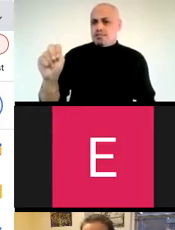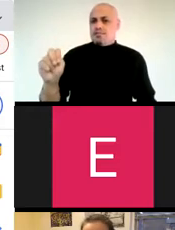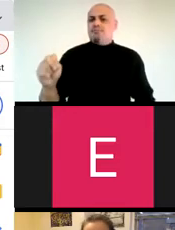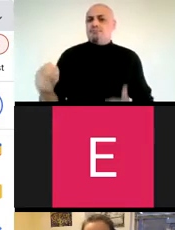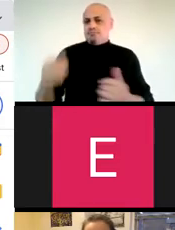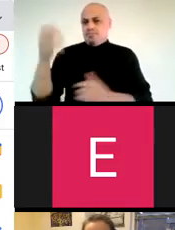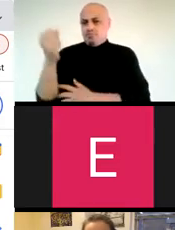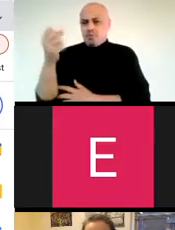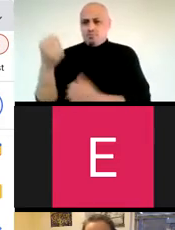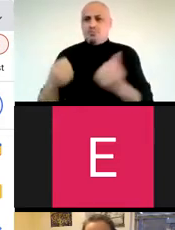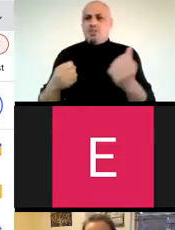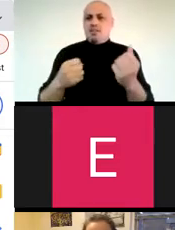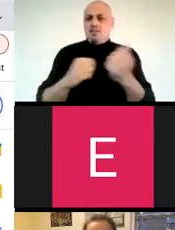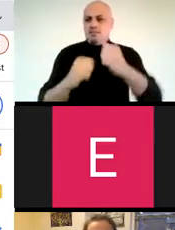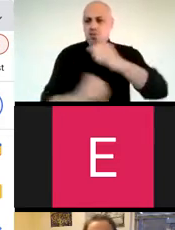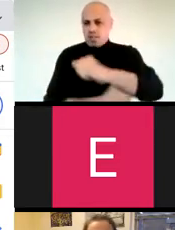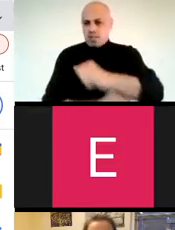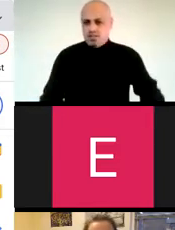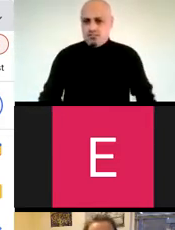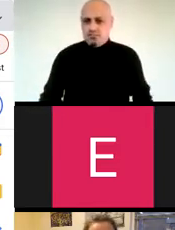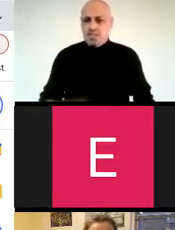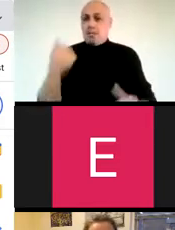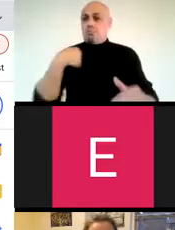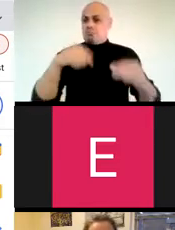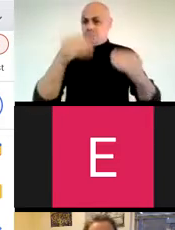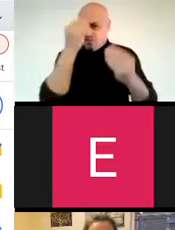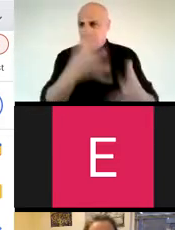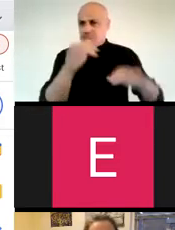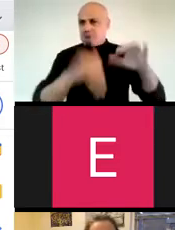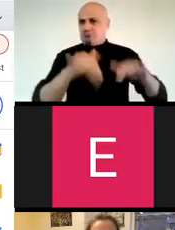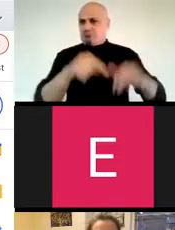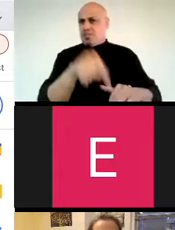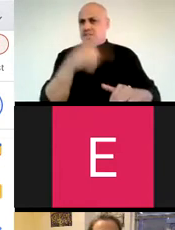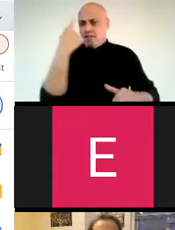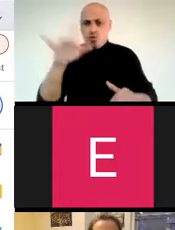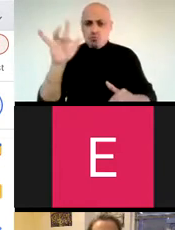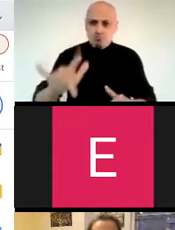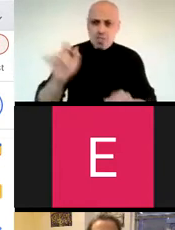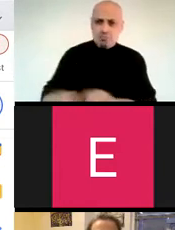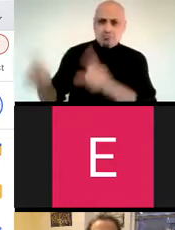I'm just going to put a link to our website in the chat so you can find out more about what we're